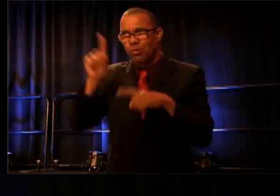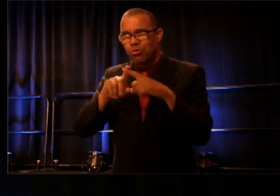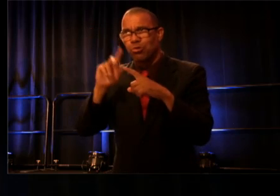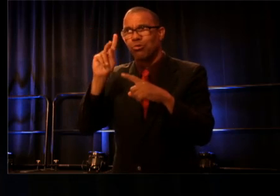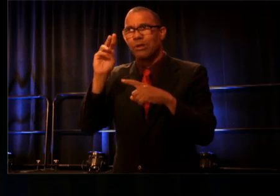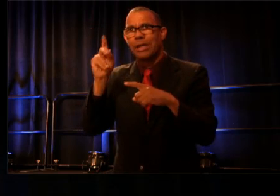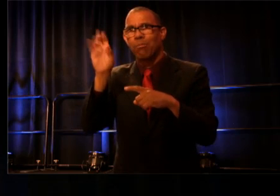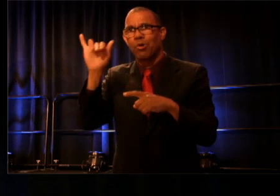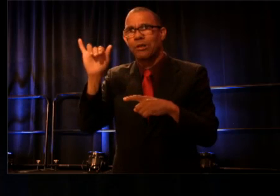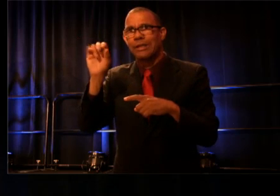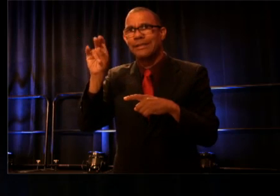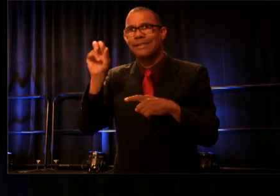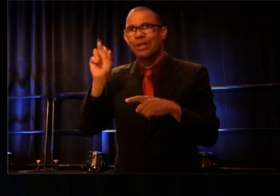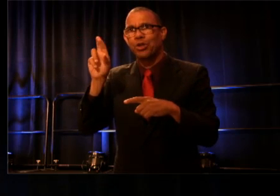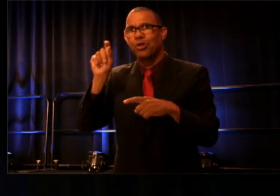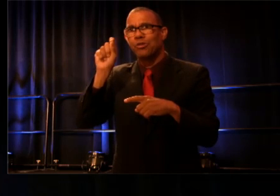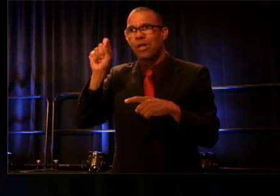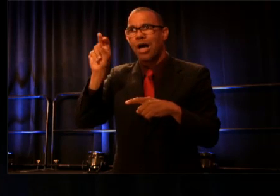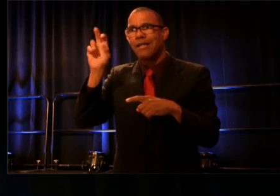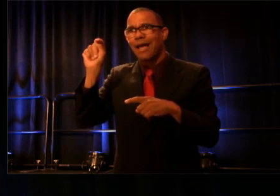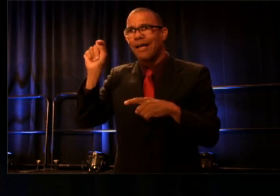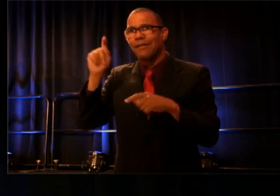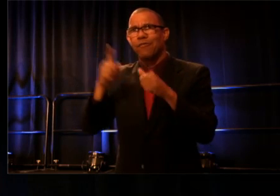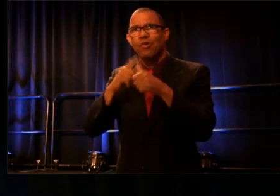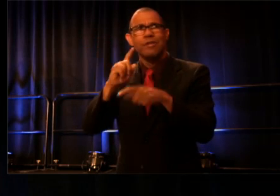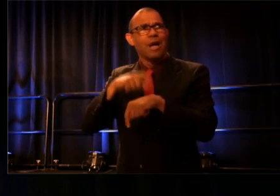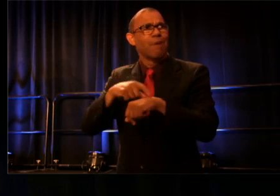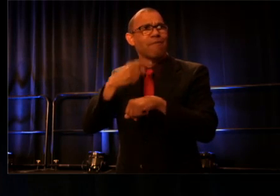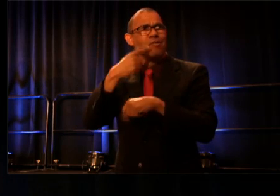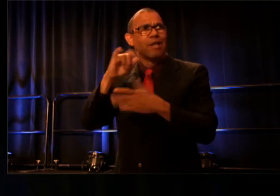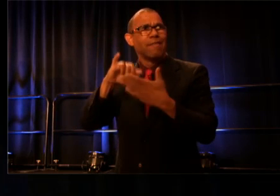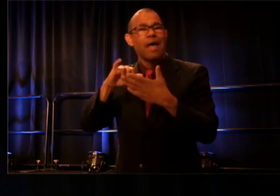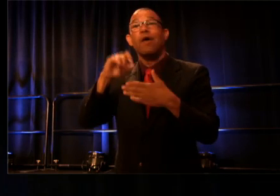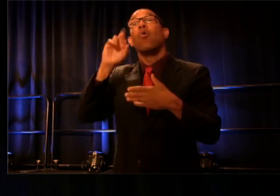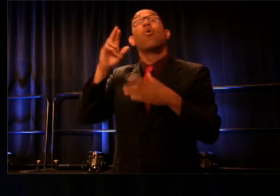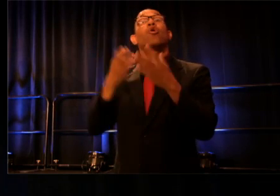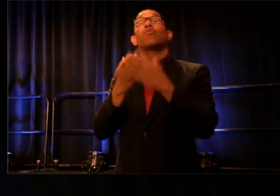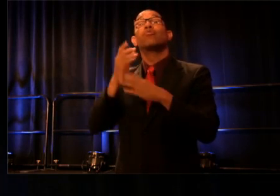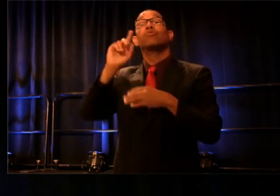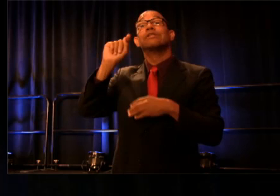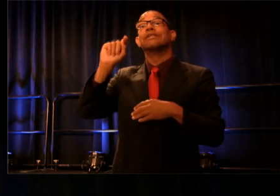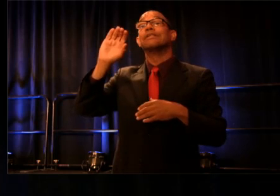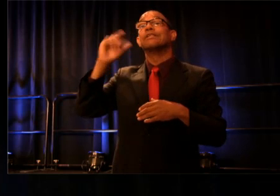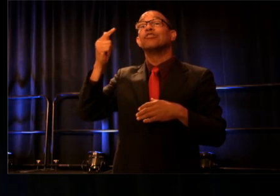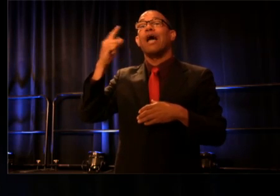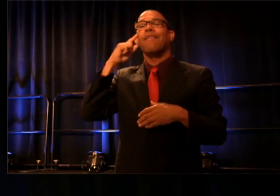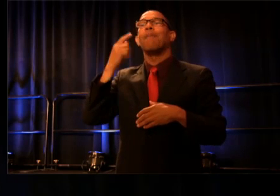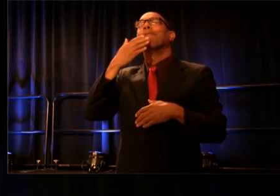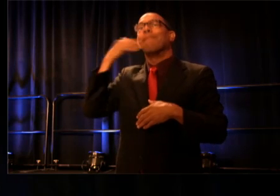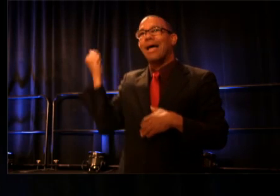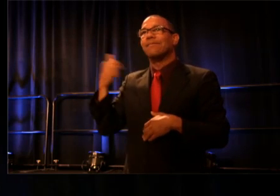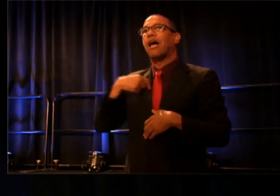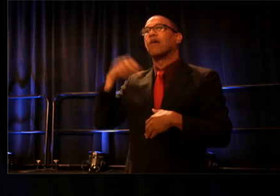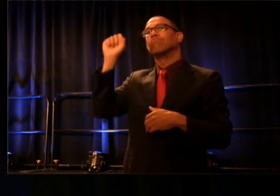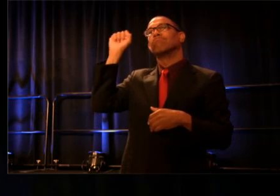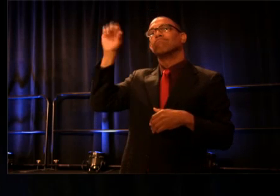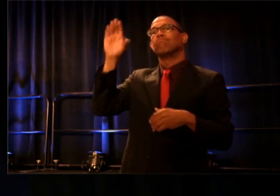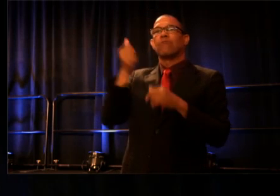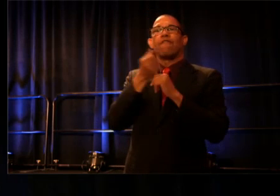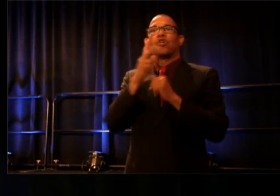That's the first time I've ever done that. Or through TCG. I thought it best to highlight just a few personal traits of Kimberly,